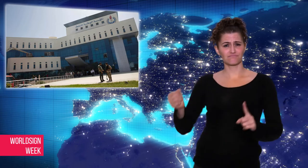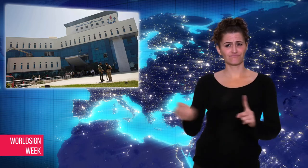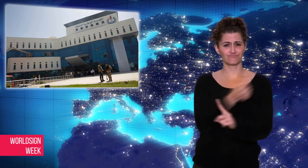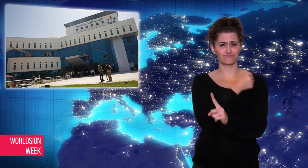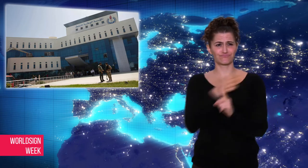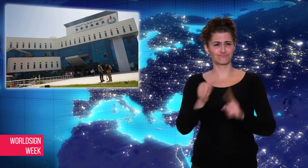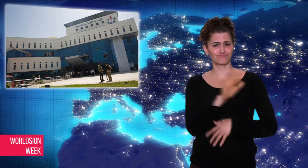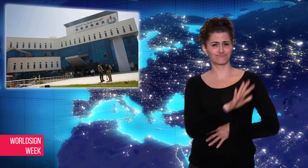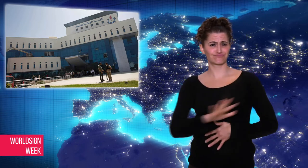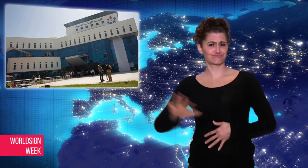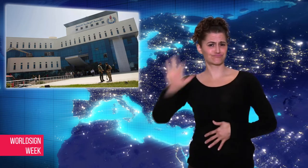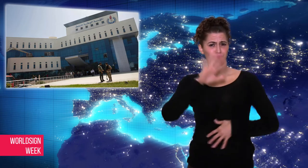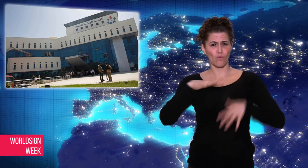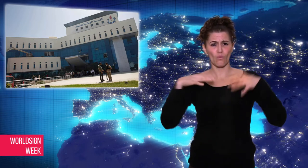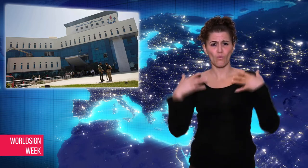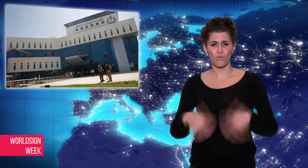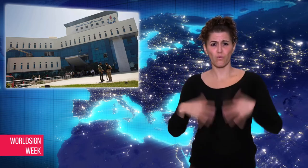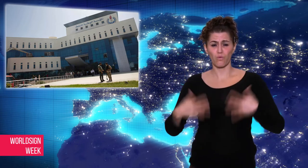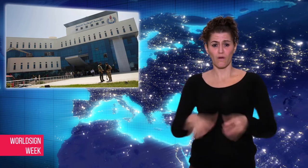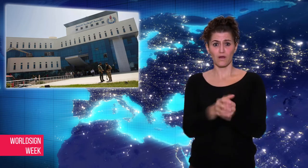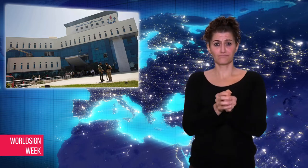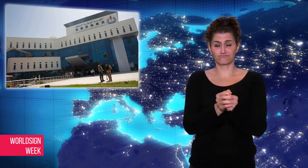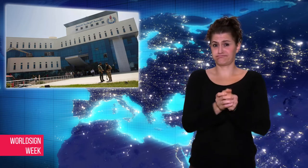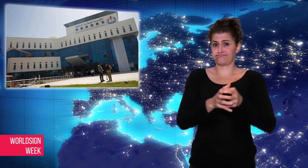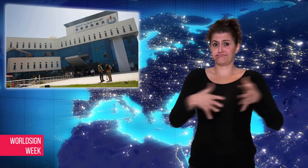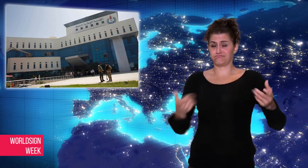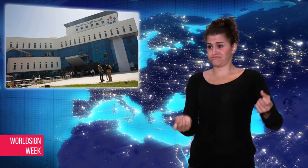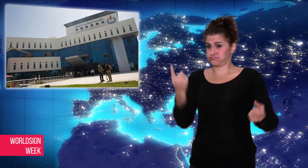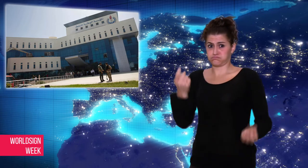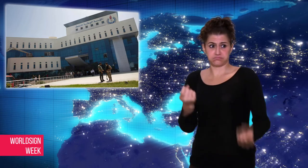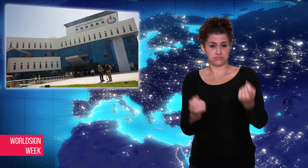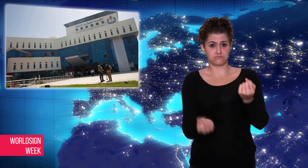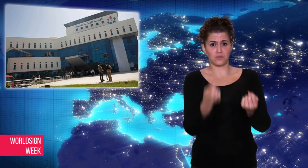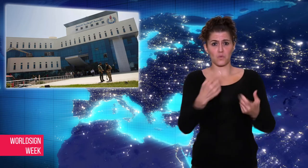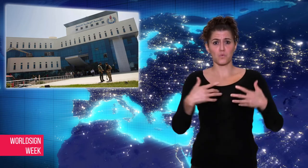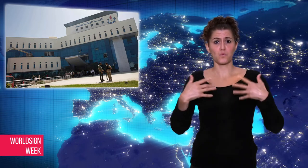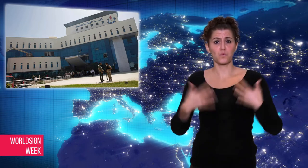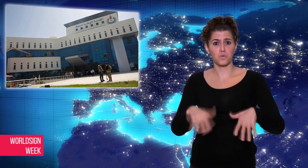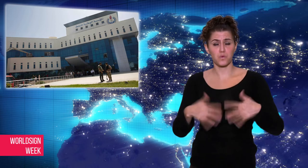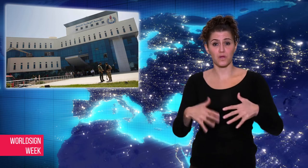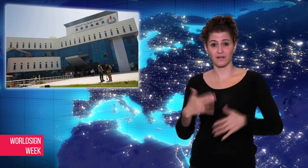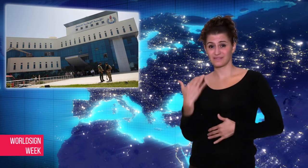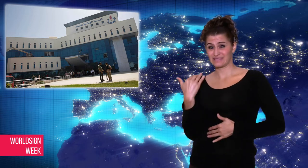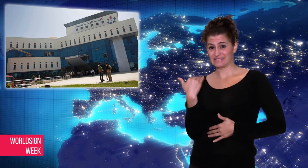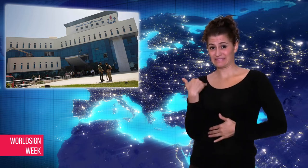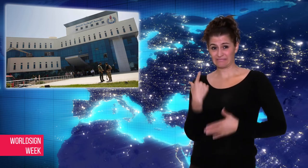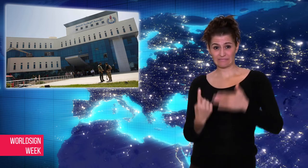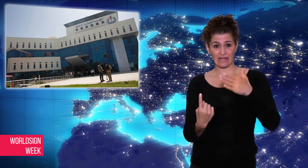has escalated; recent fighting between